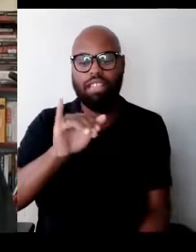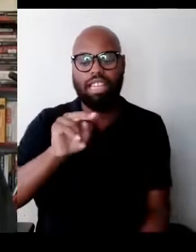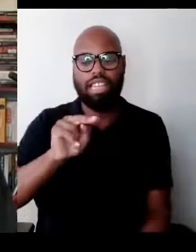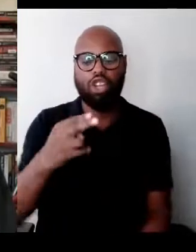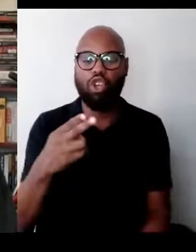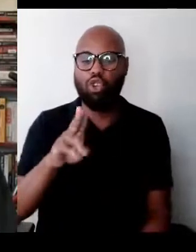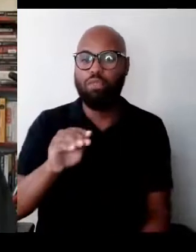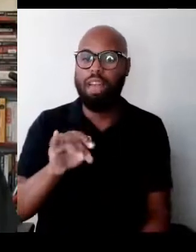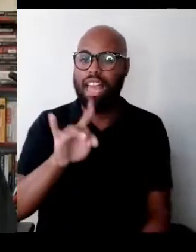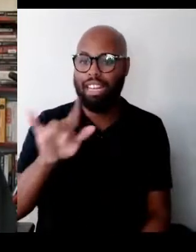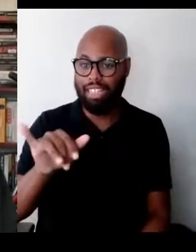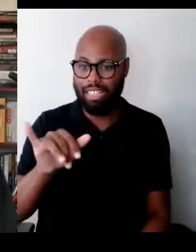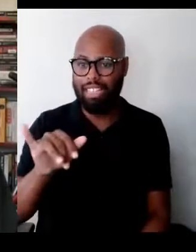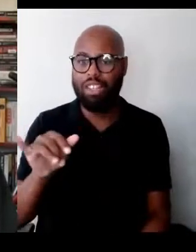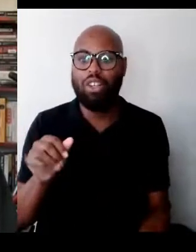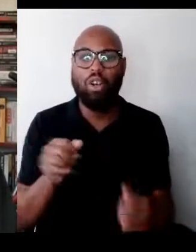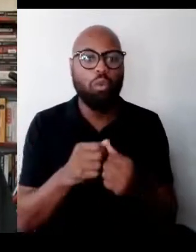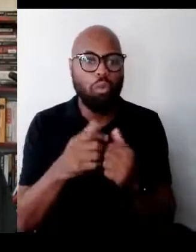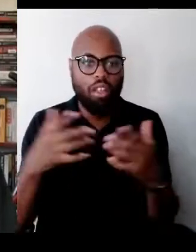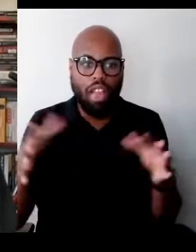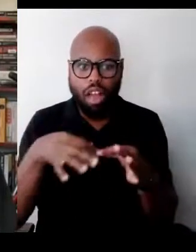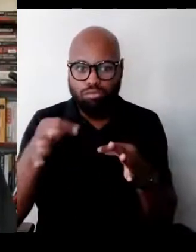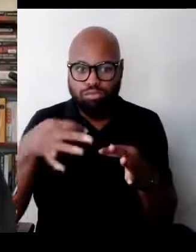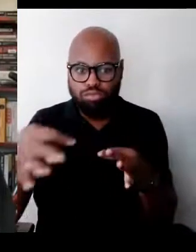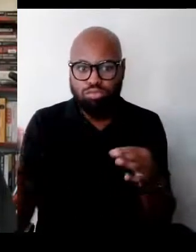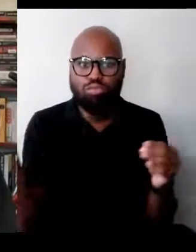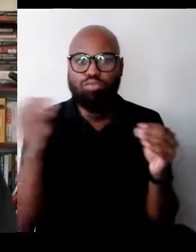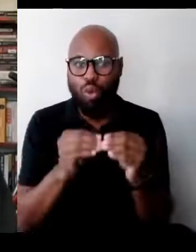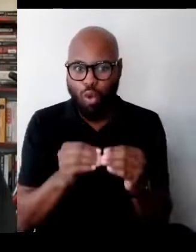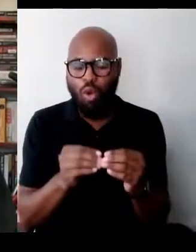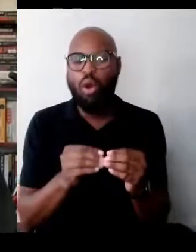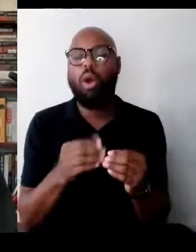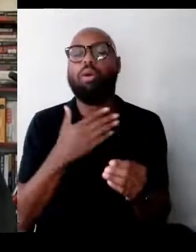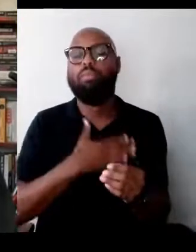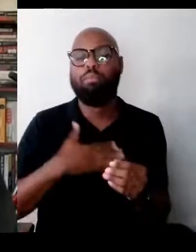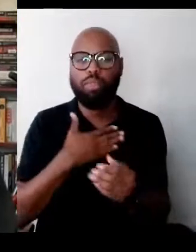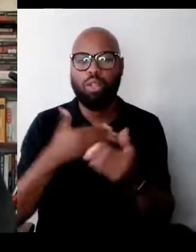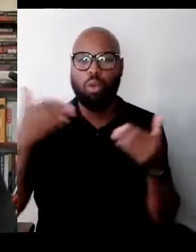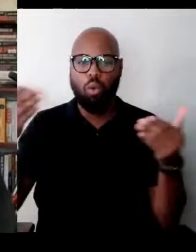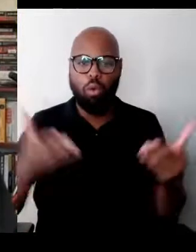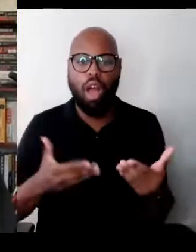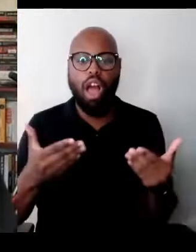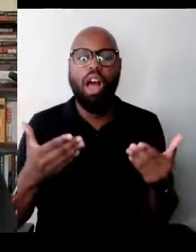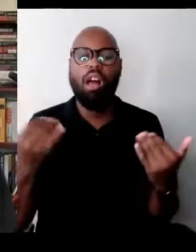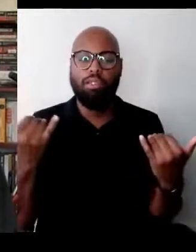I would like to ask you all to join me now, please, in welcoming tonight's incredible panel